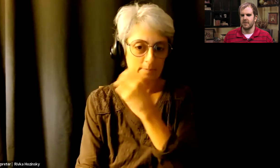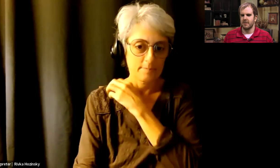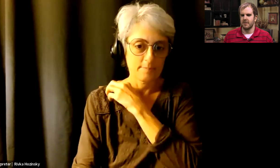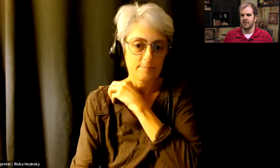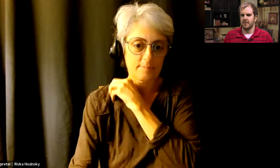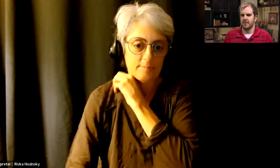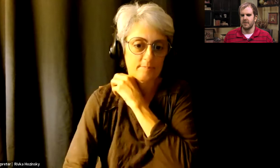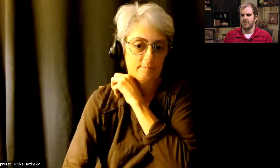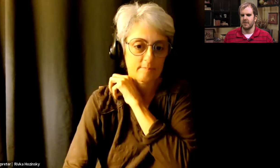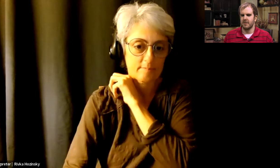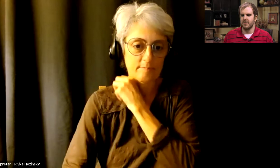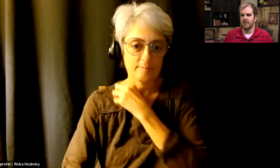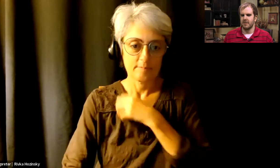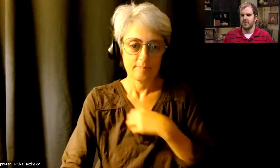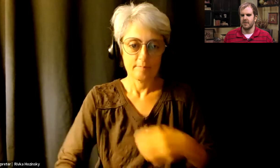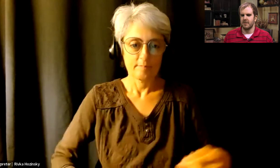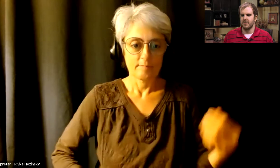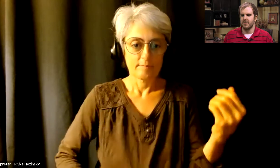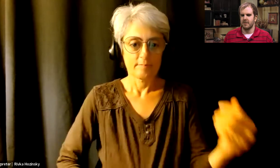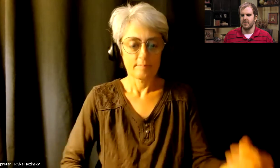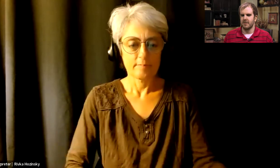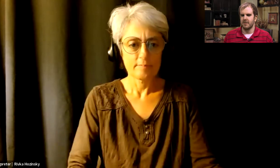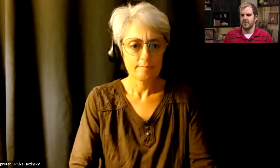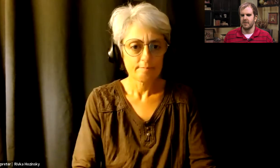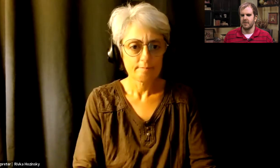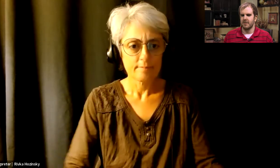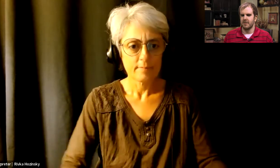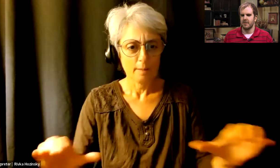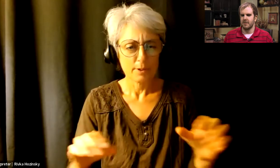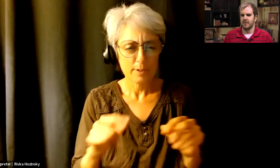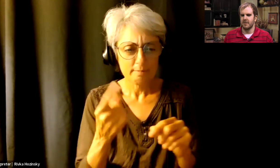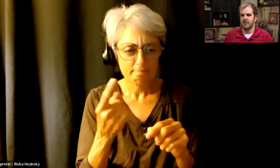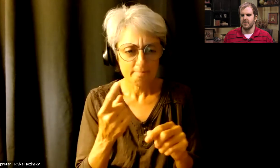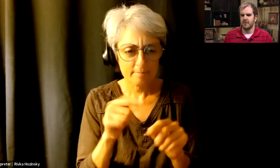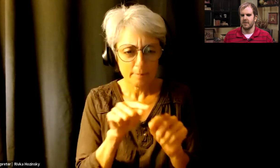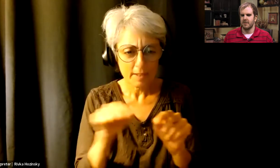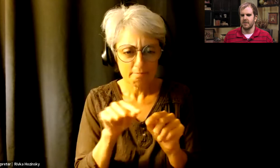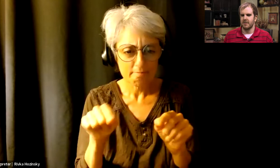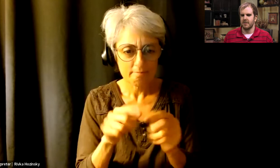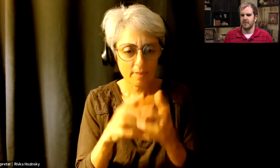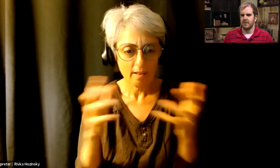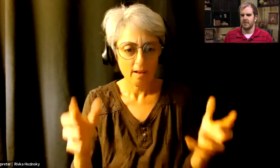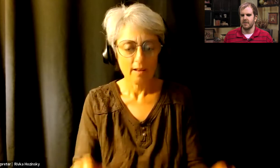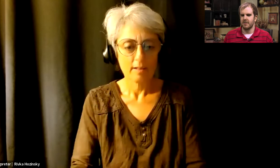I do it with my cousin a lot.